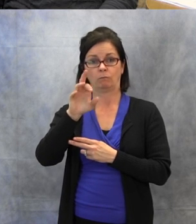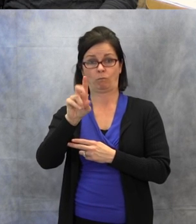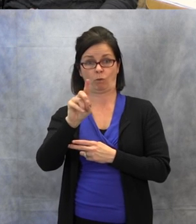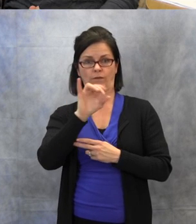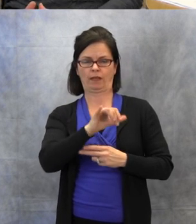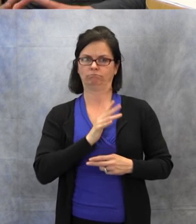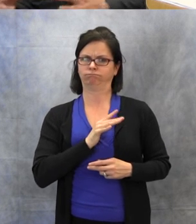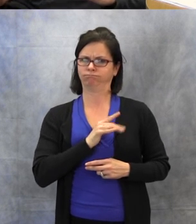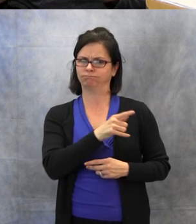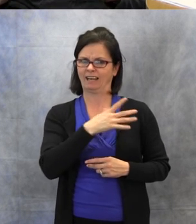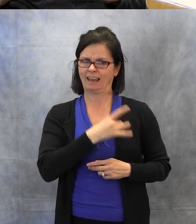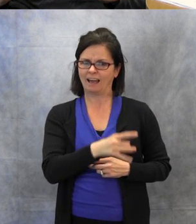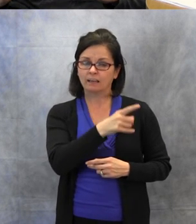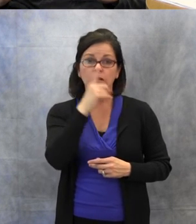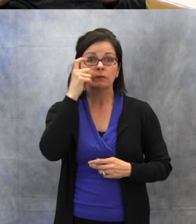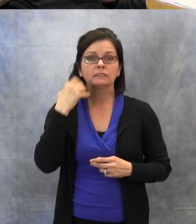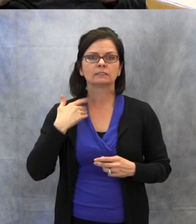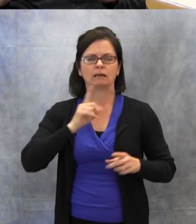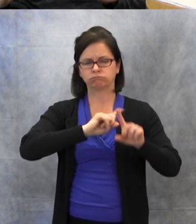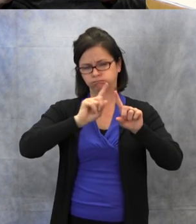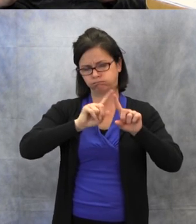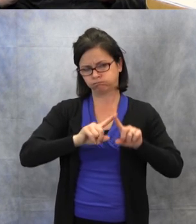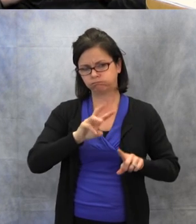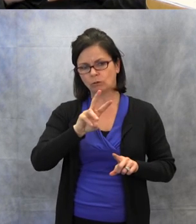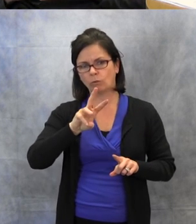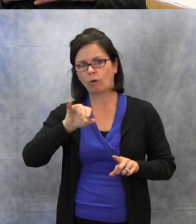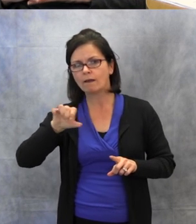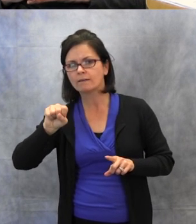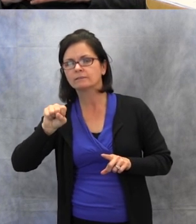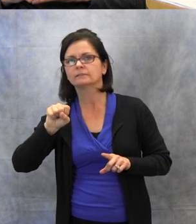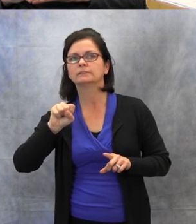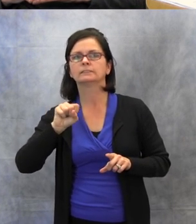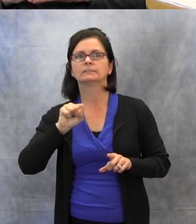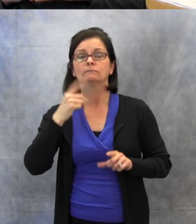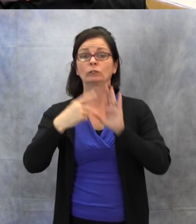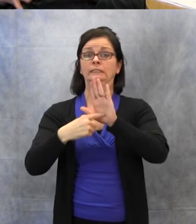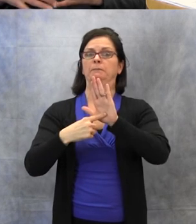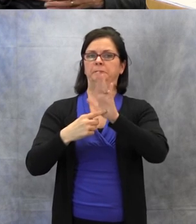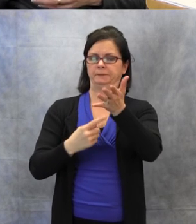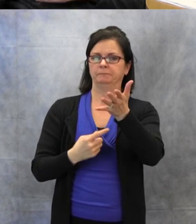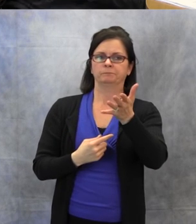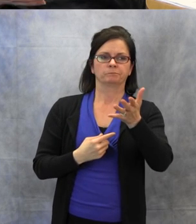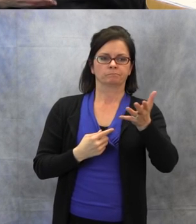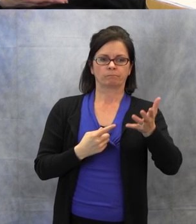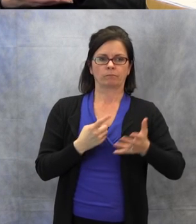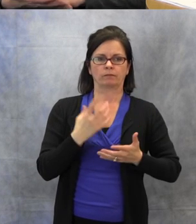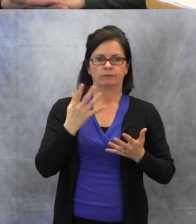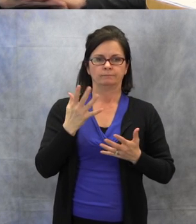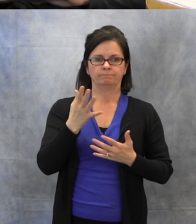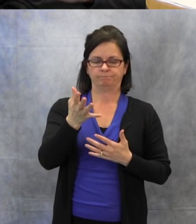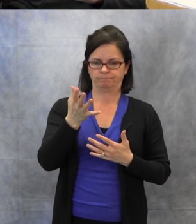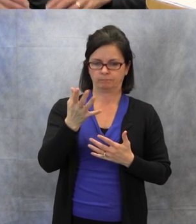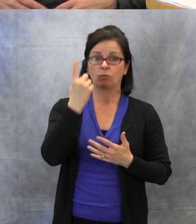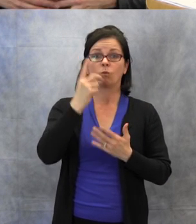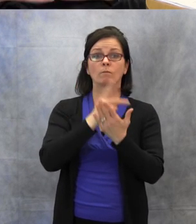one of the programs I use on it is for feelings and emotion words. Then you can have